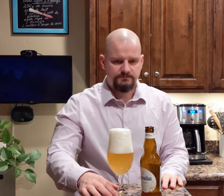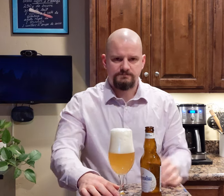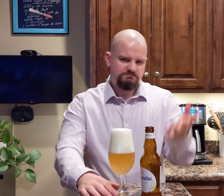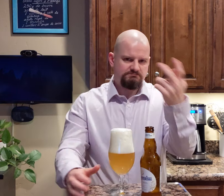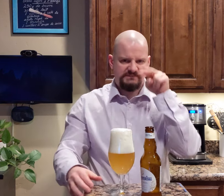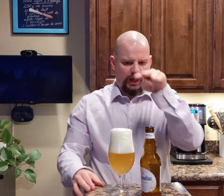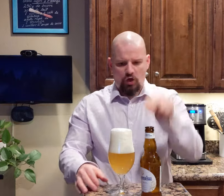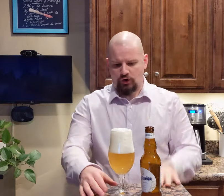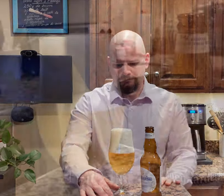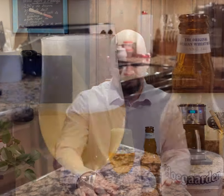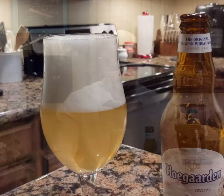Let's take a look.